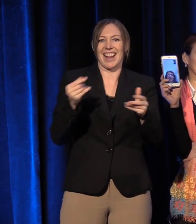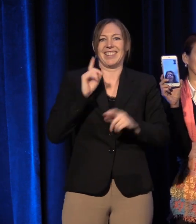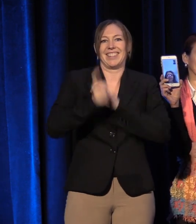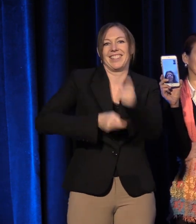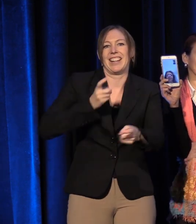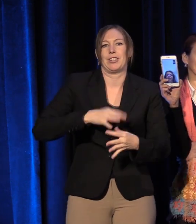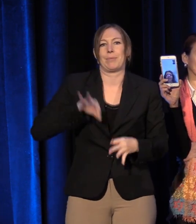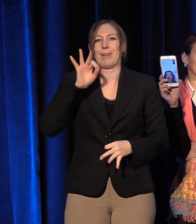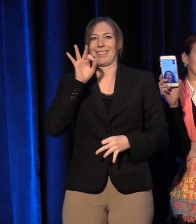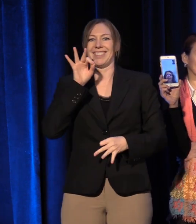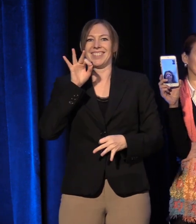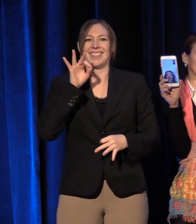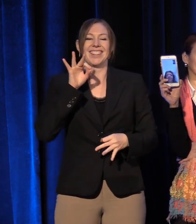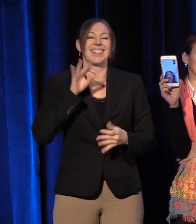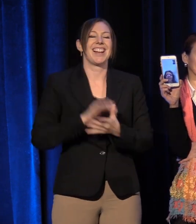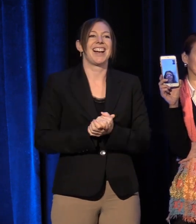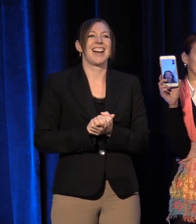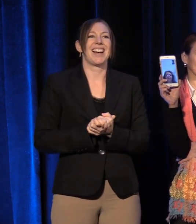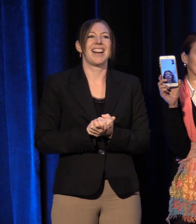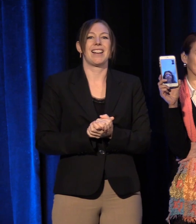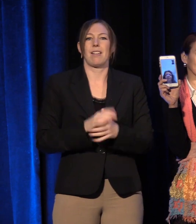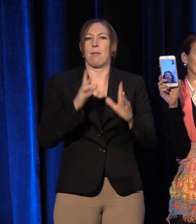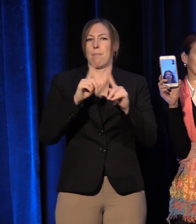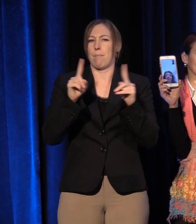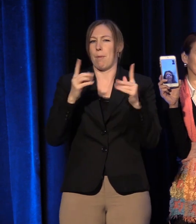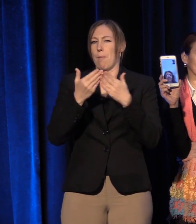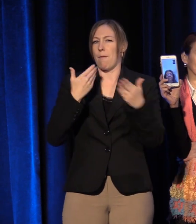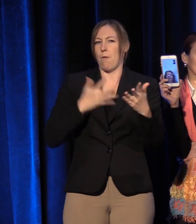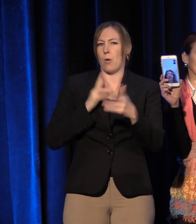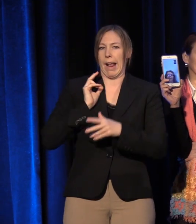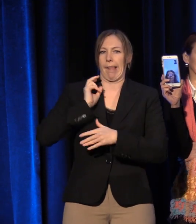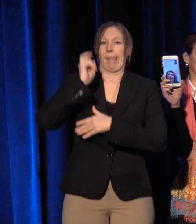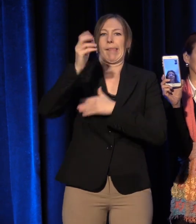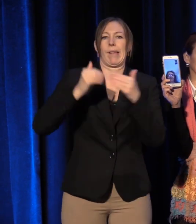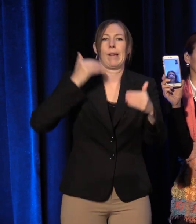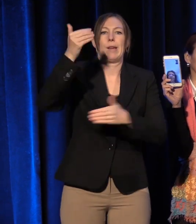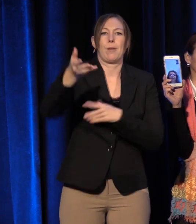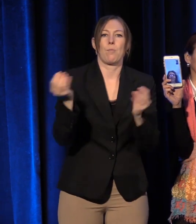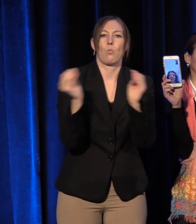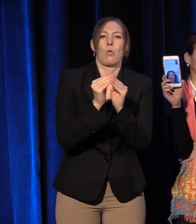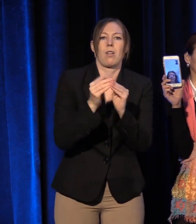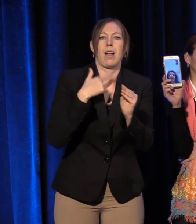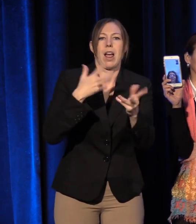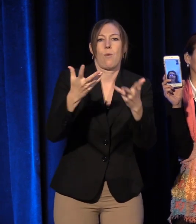But before we get too far, I want to set something straight: I alone am not the LTC.